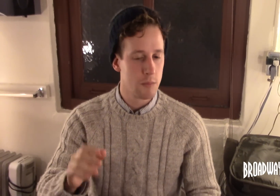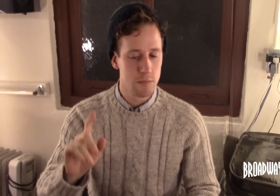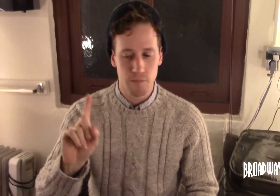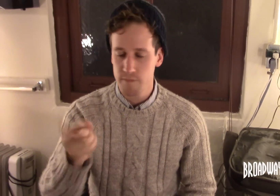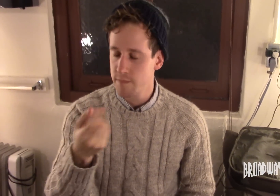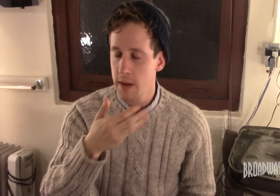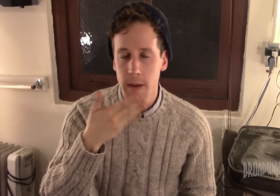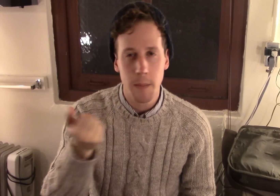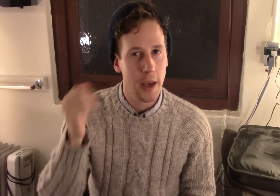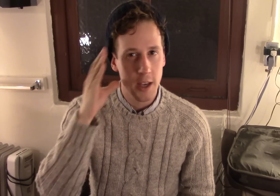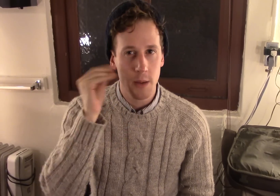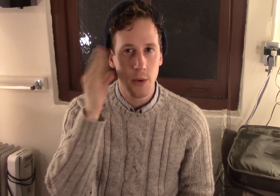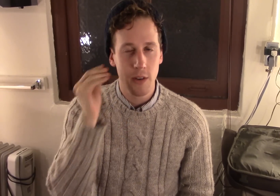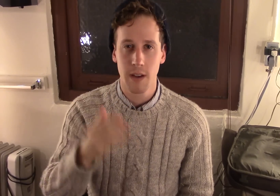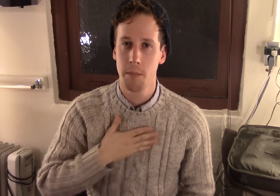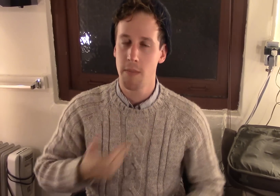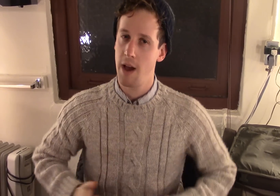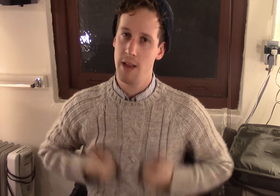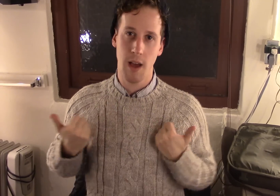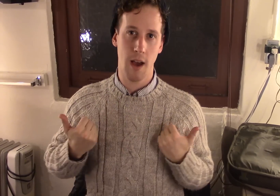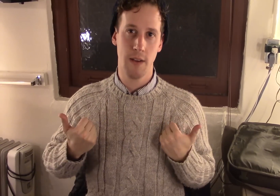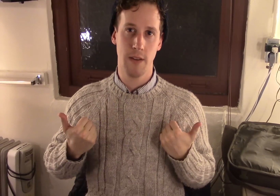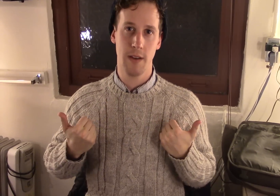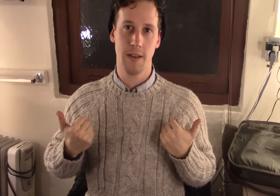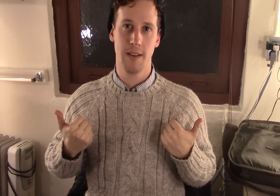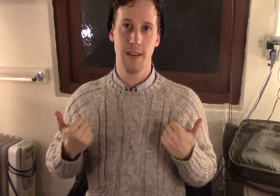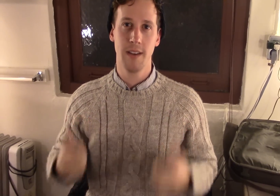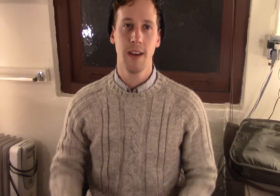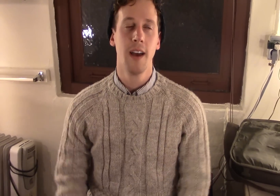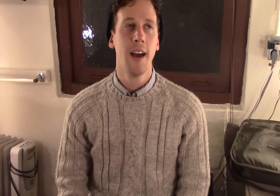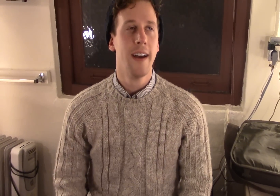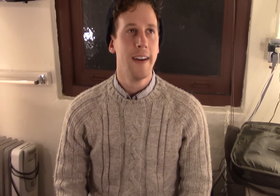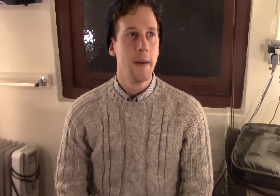it's the best experience of my life.